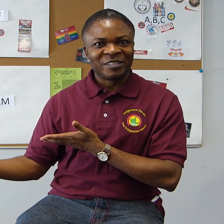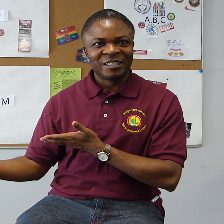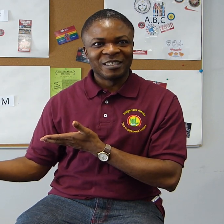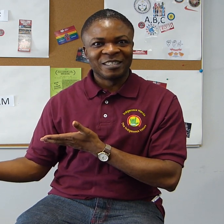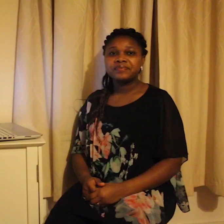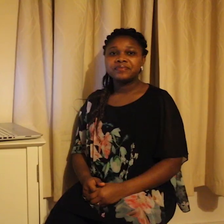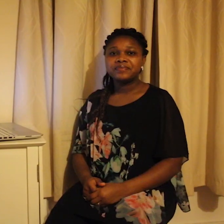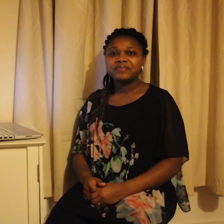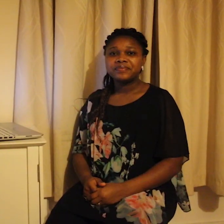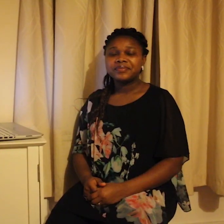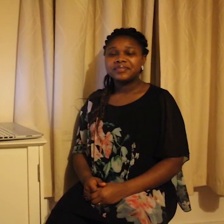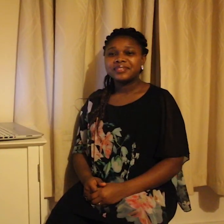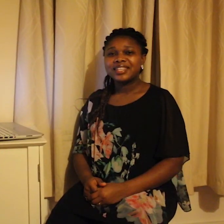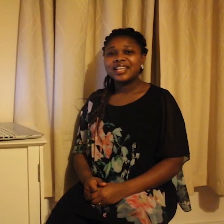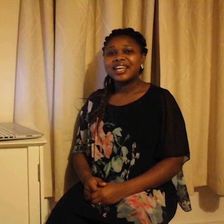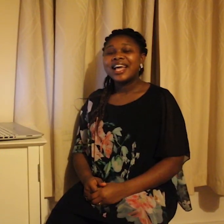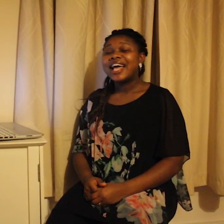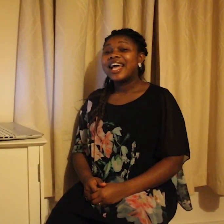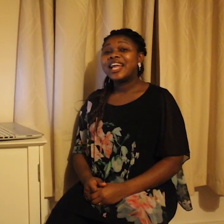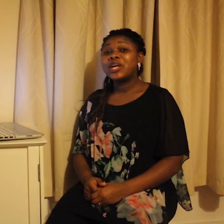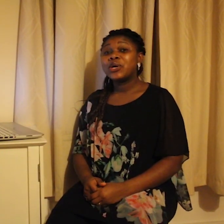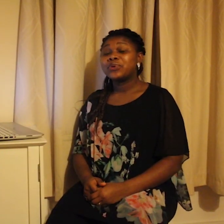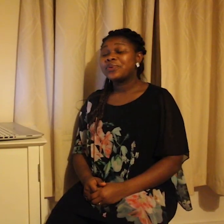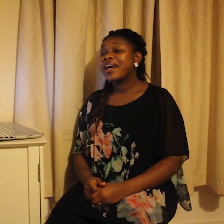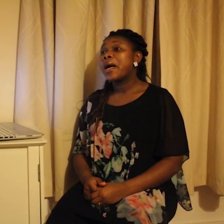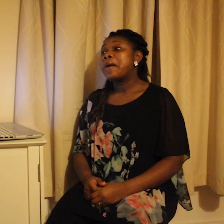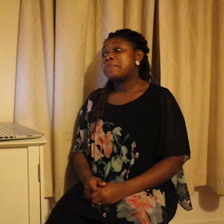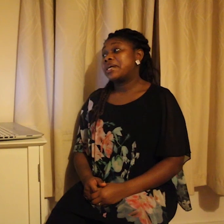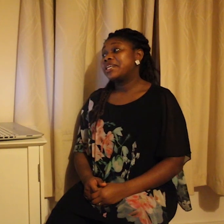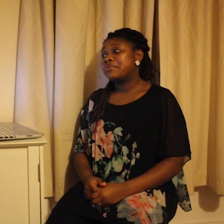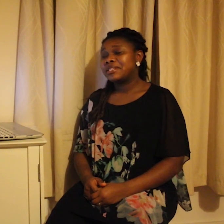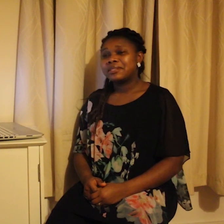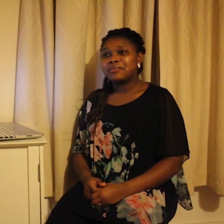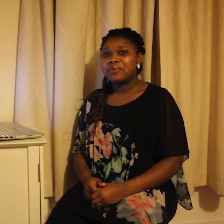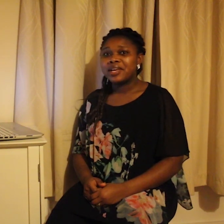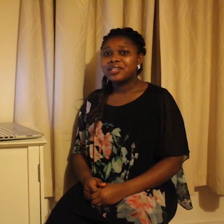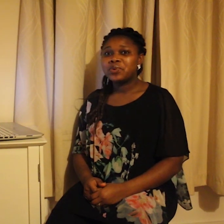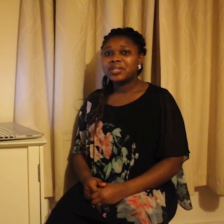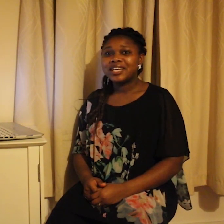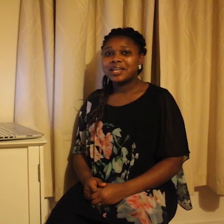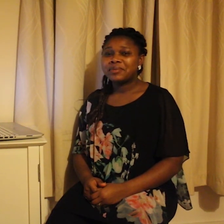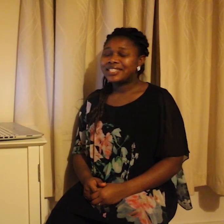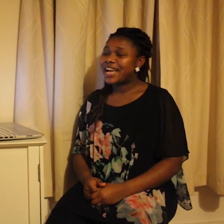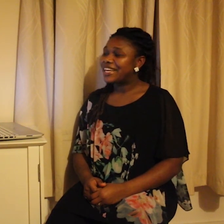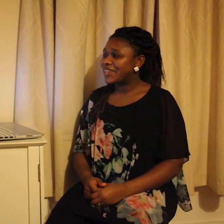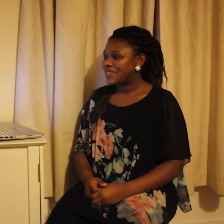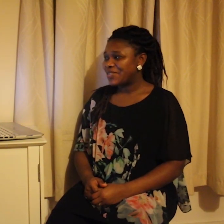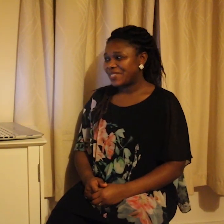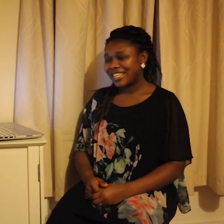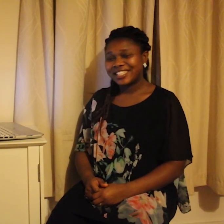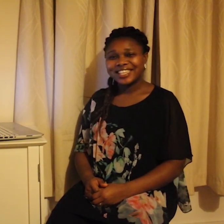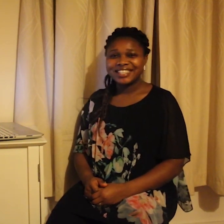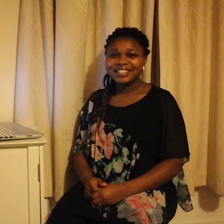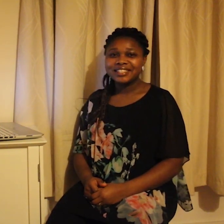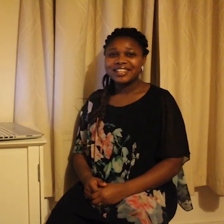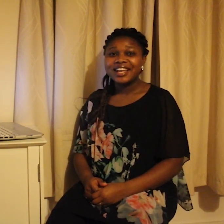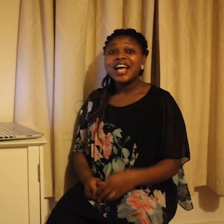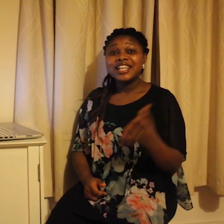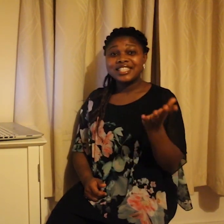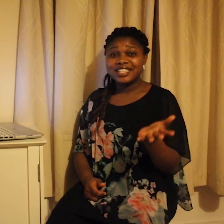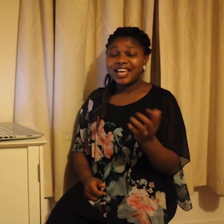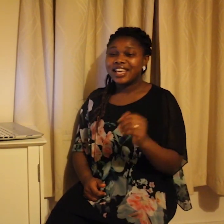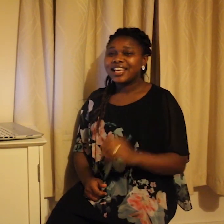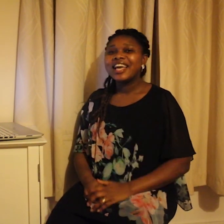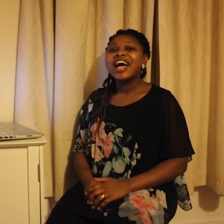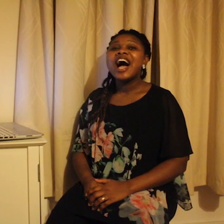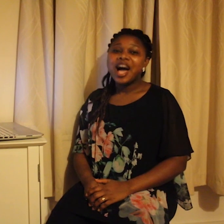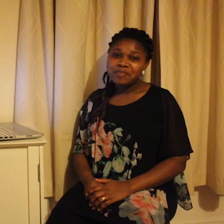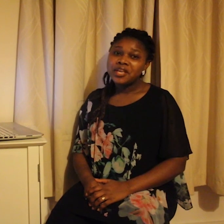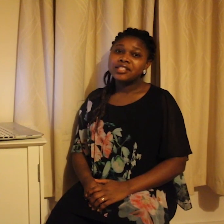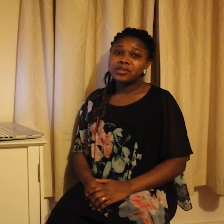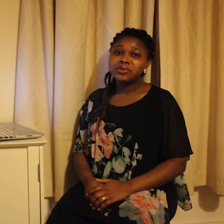Hello, my name is Mary Edward and I am a sign language researcher. Today, I am here to